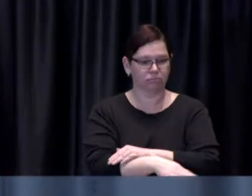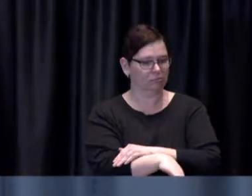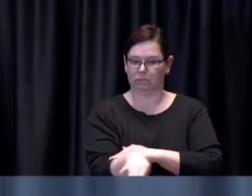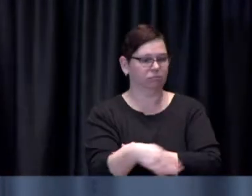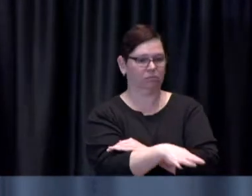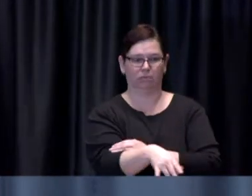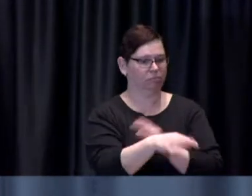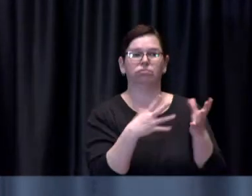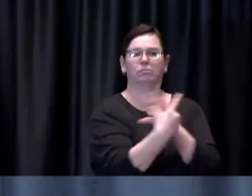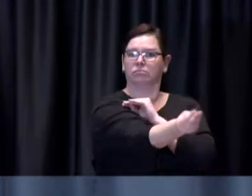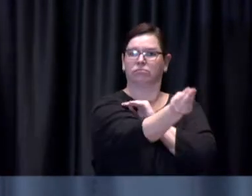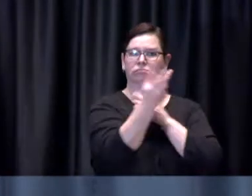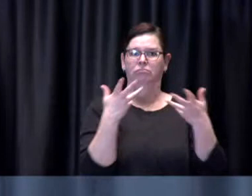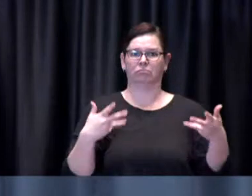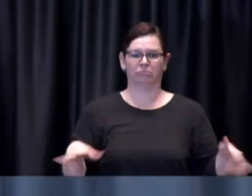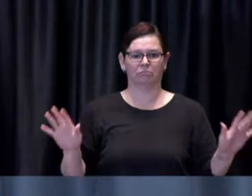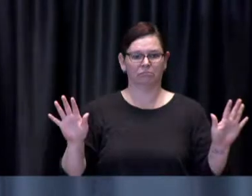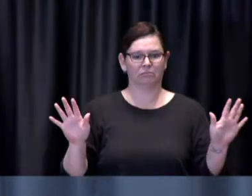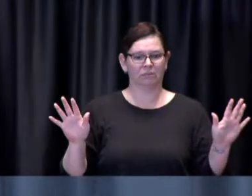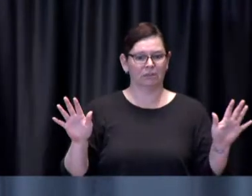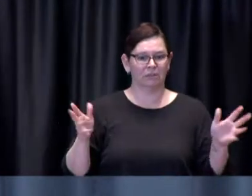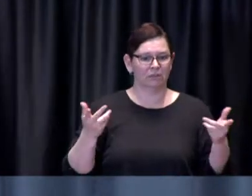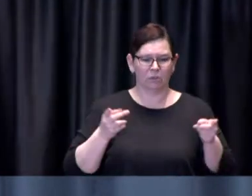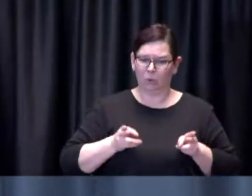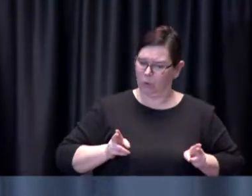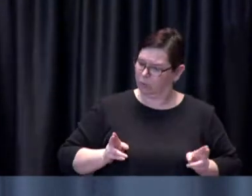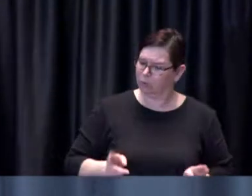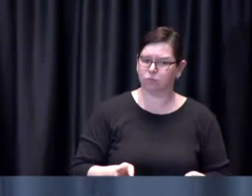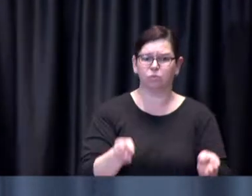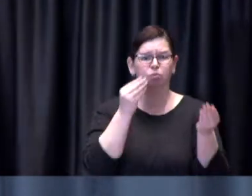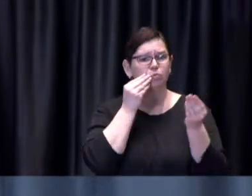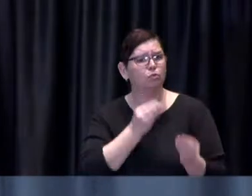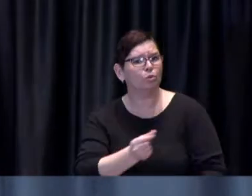I said uh when I spoke to the clinic management teams before we came to this press conference